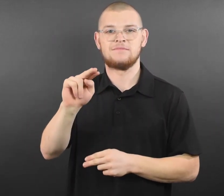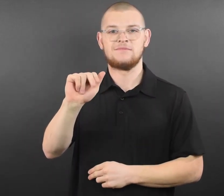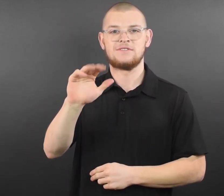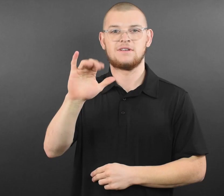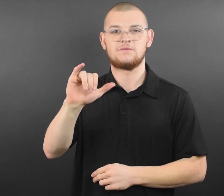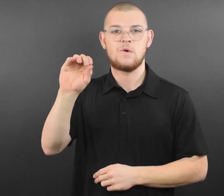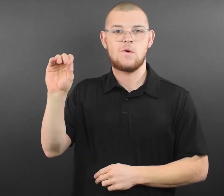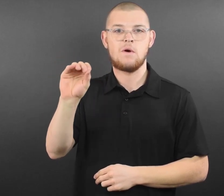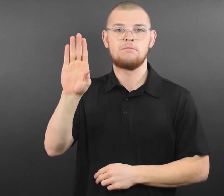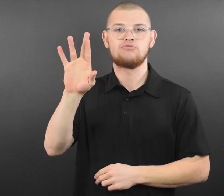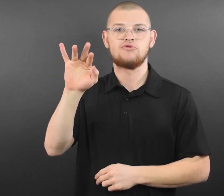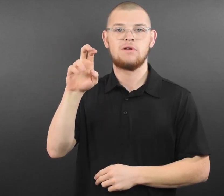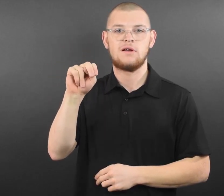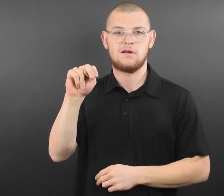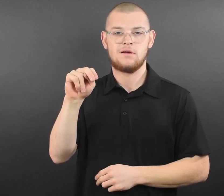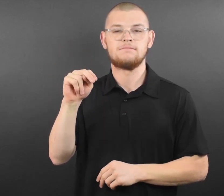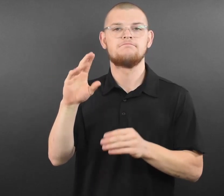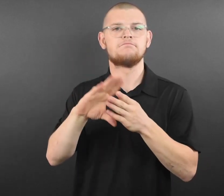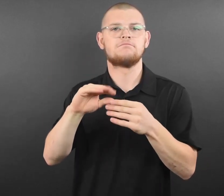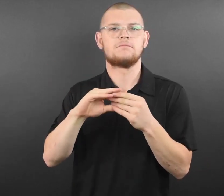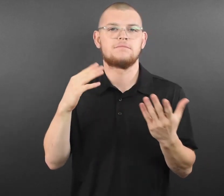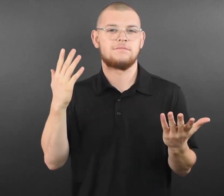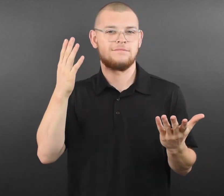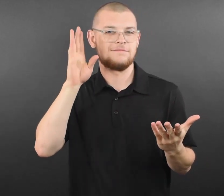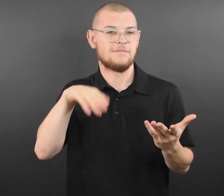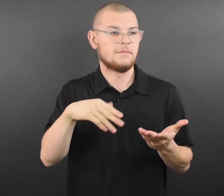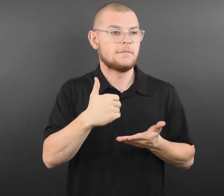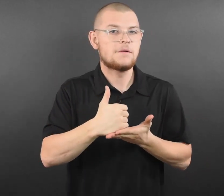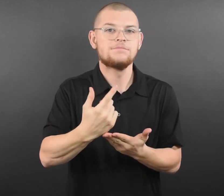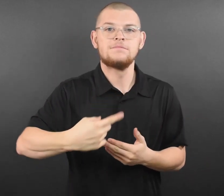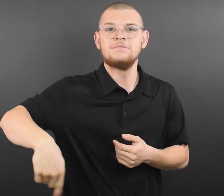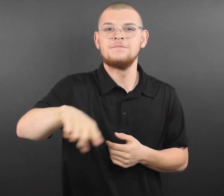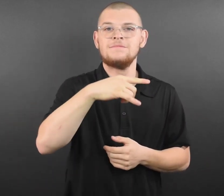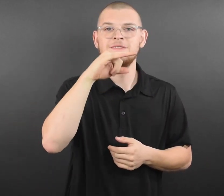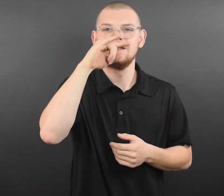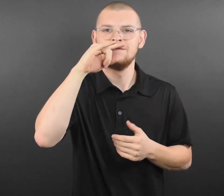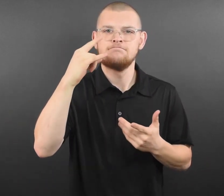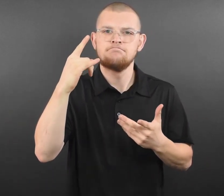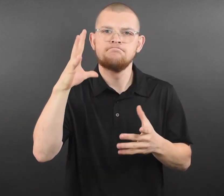young people are encouraged to get vaccinated and win a unique experience in the process.”